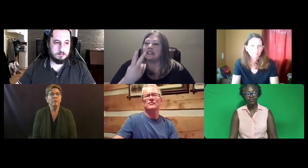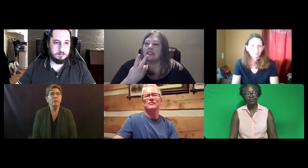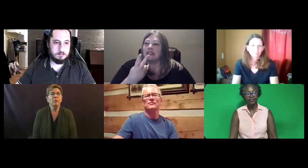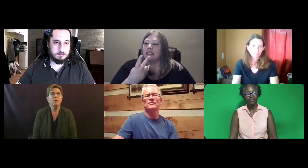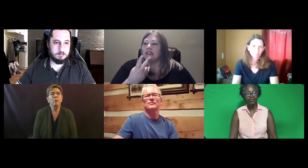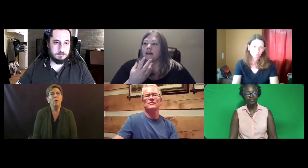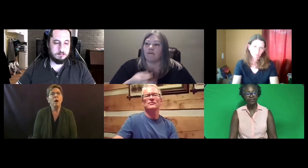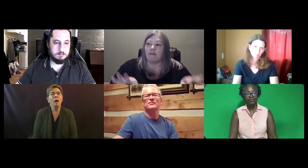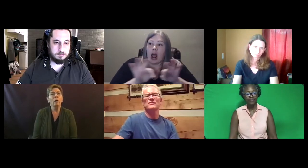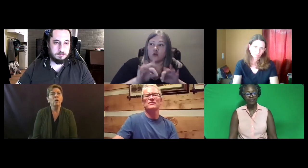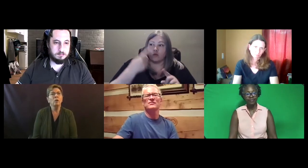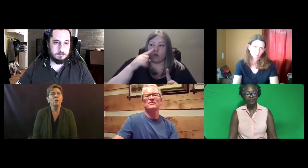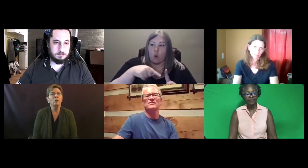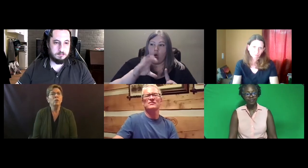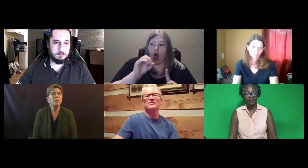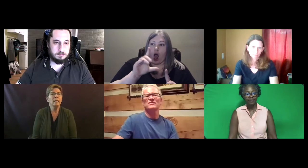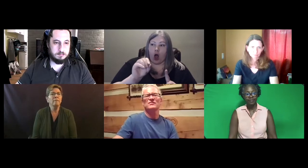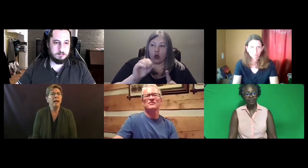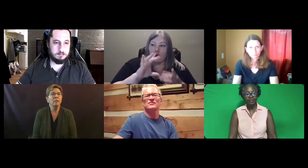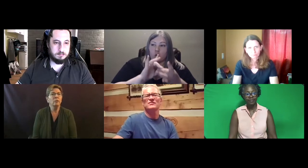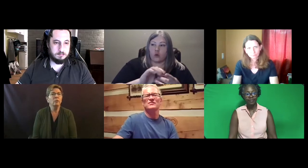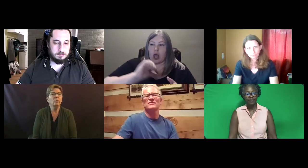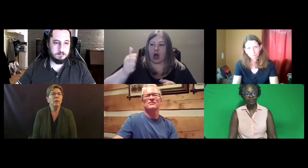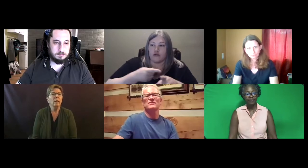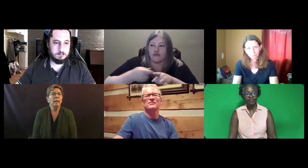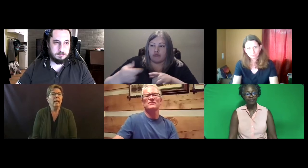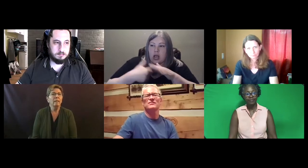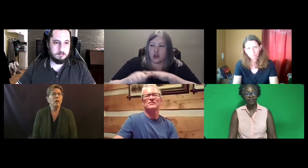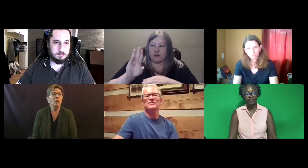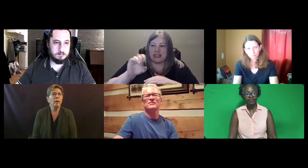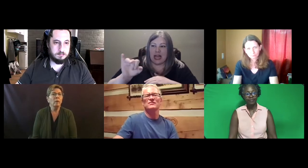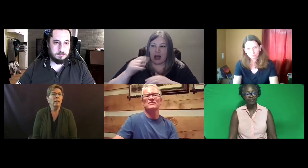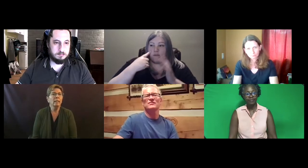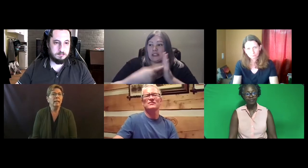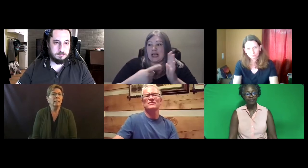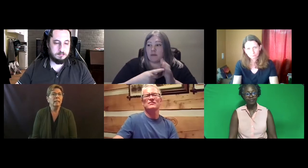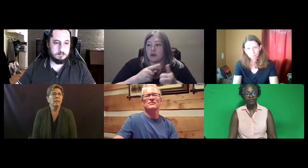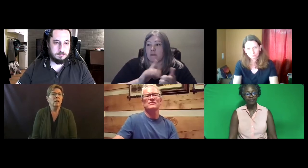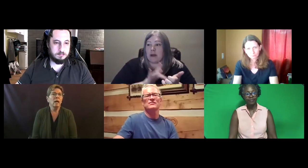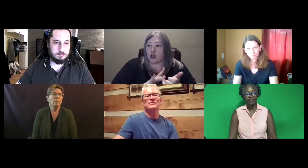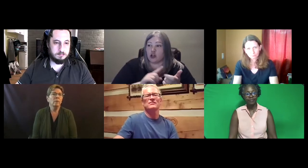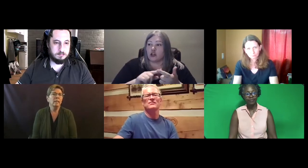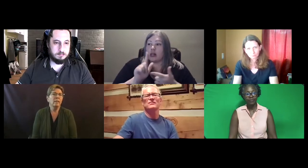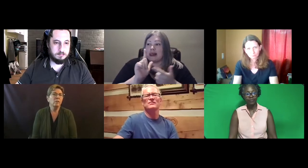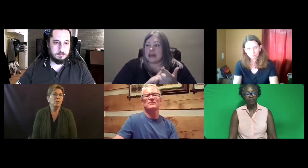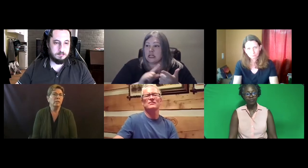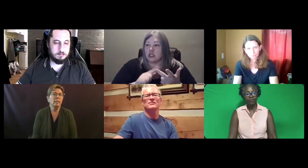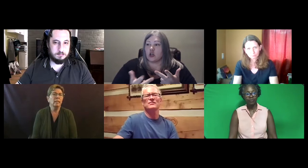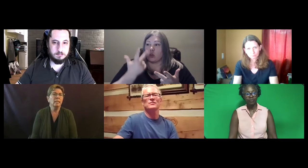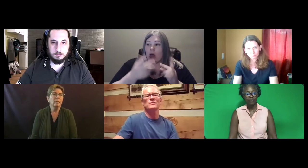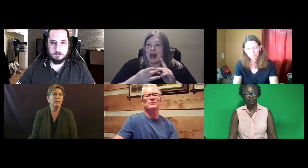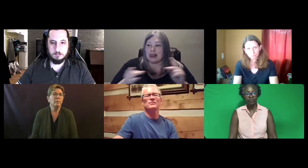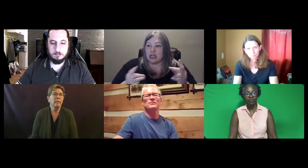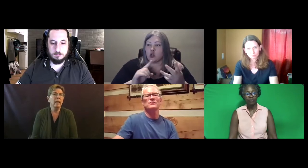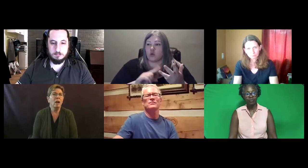do you see a value in having Colorado connect with another specialty that the BEI offers